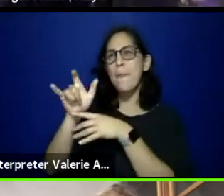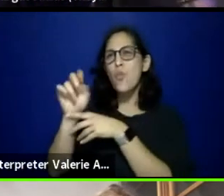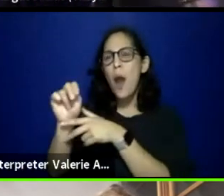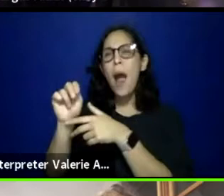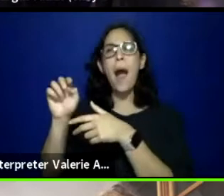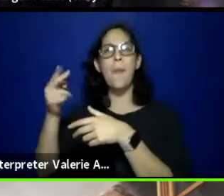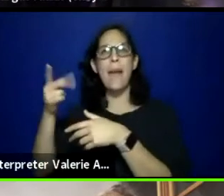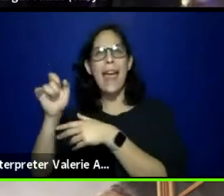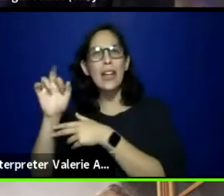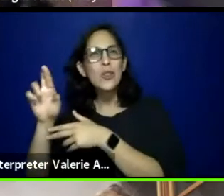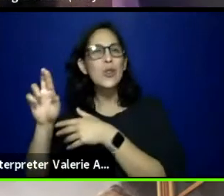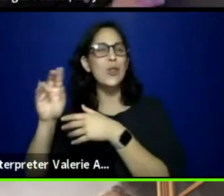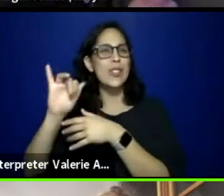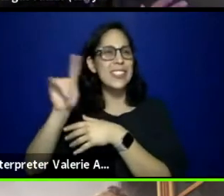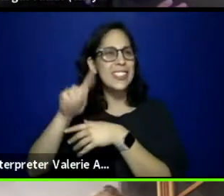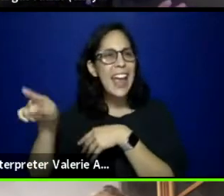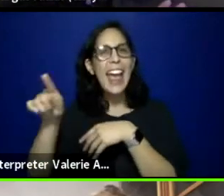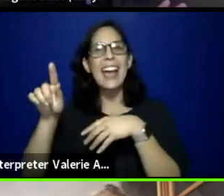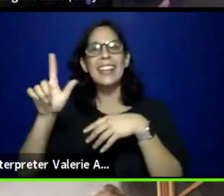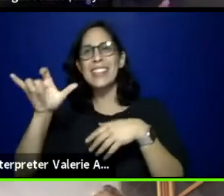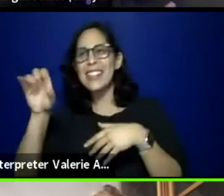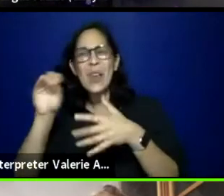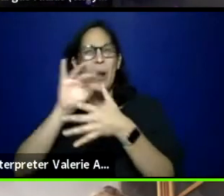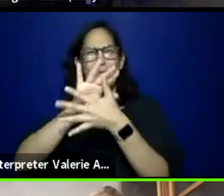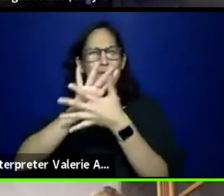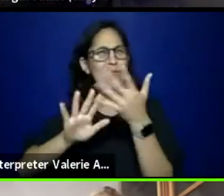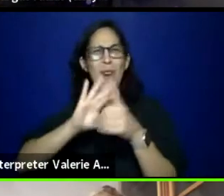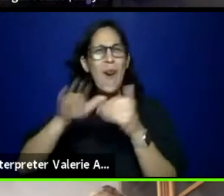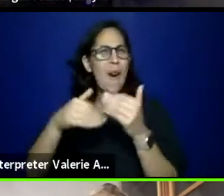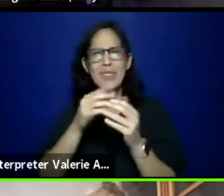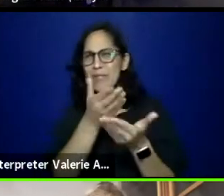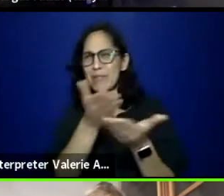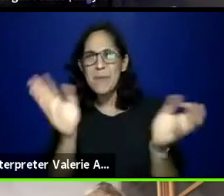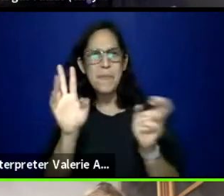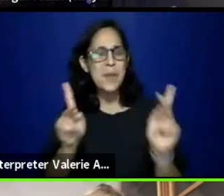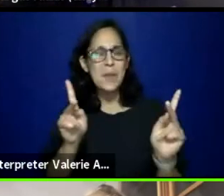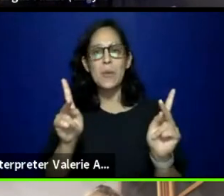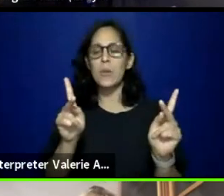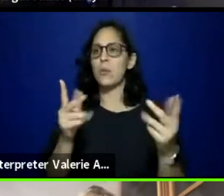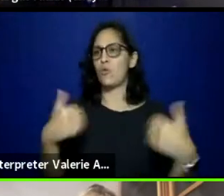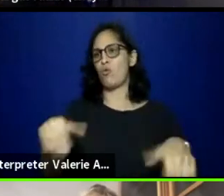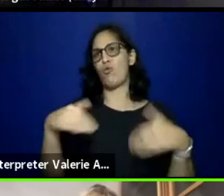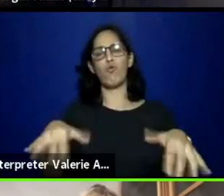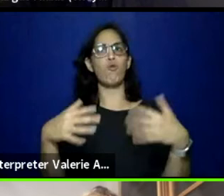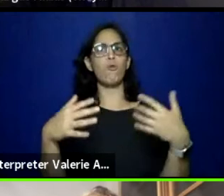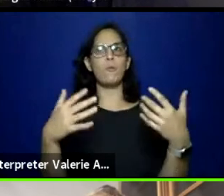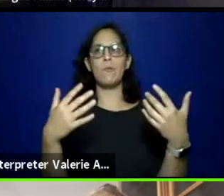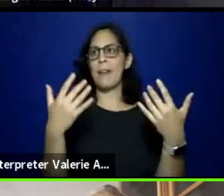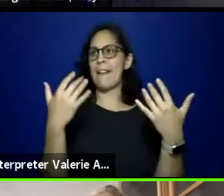Jaz, Leo, so many people who we've gotten the chance to know in person